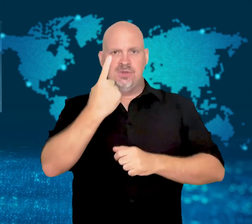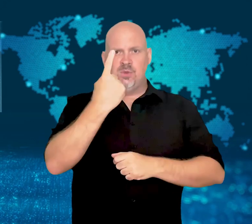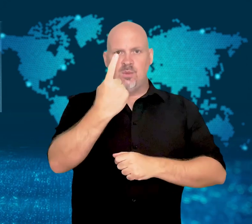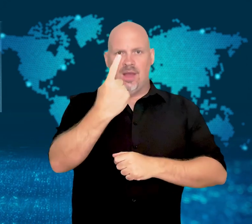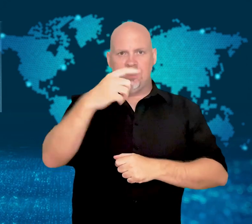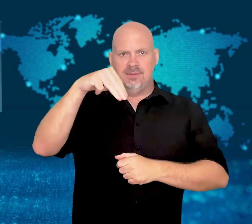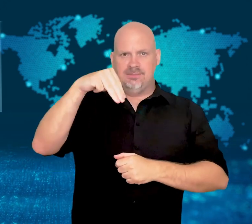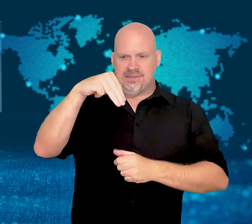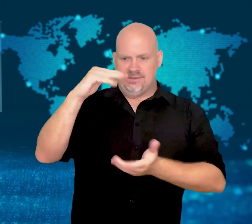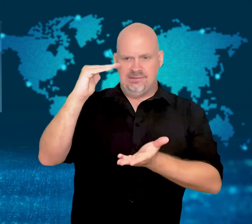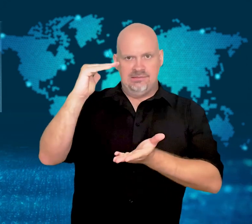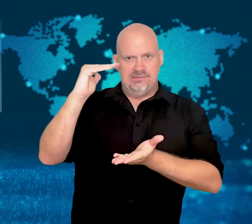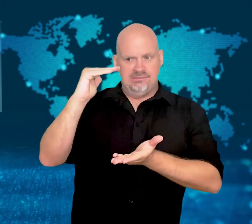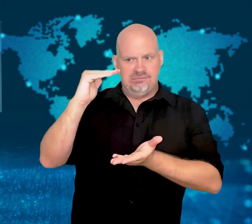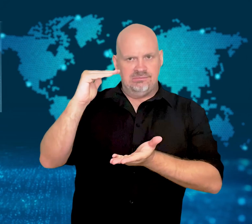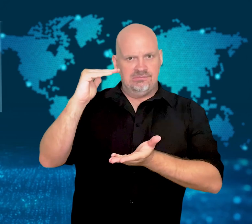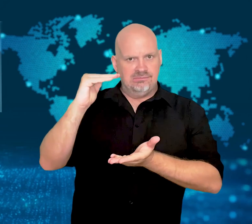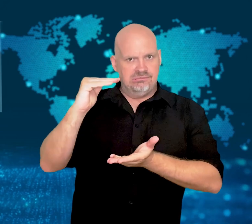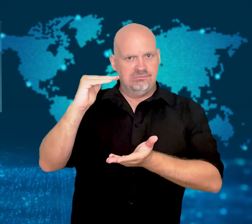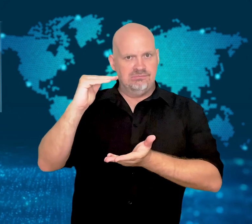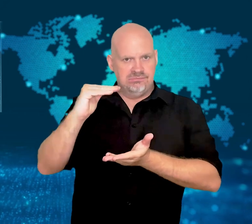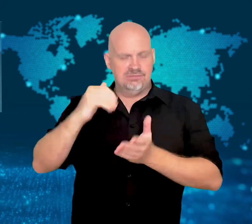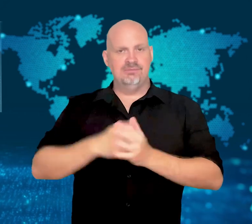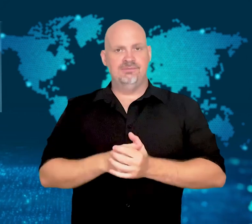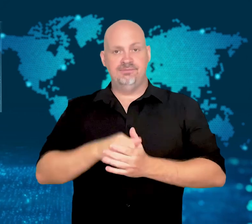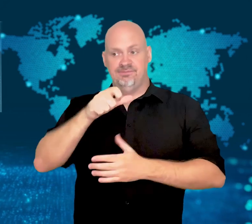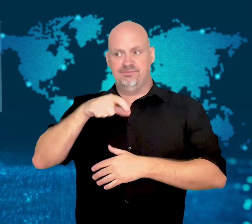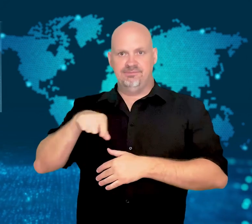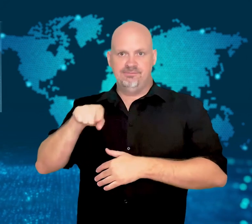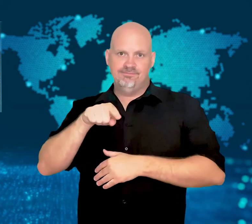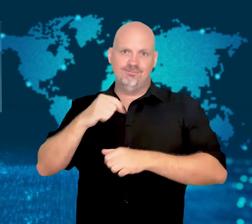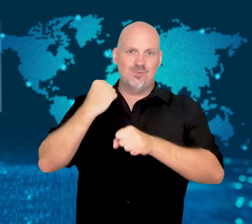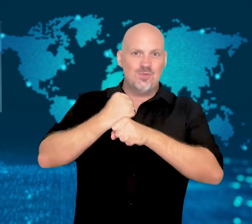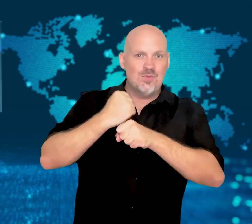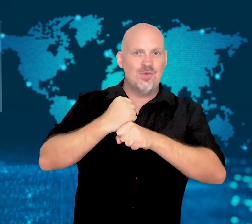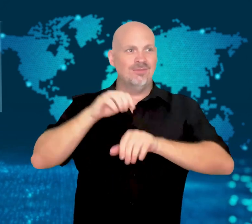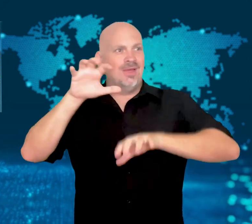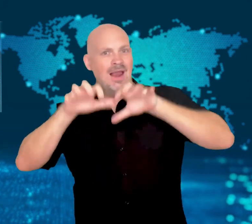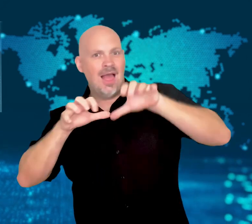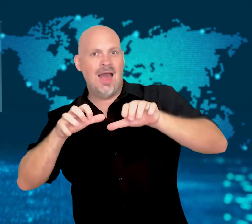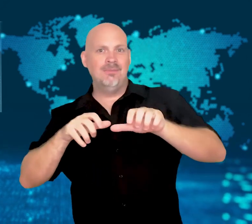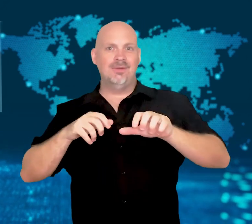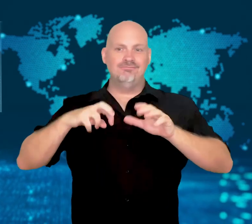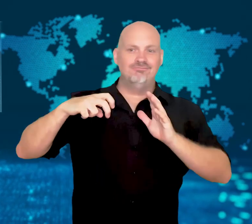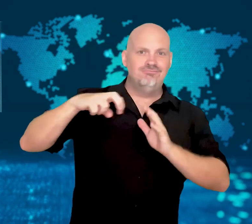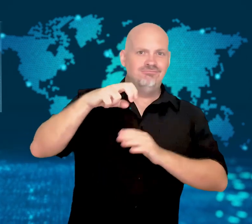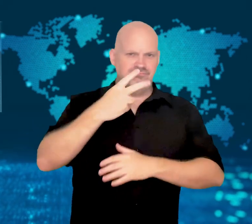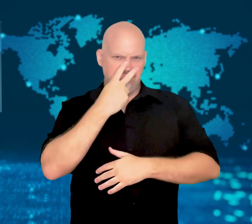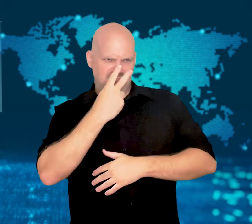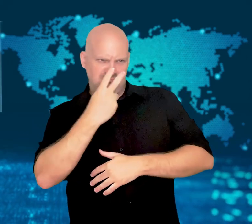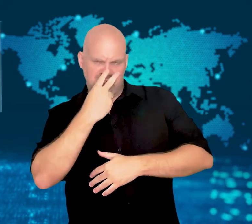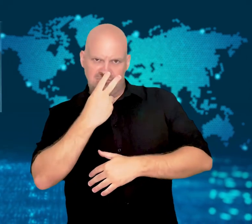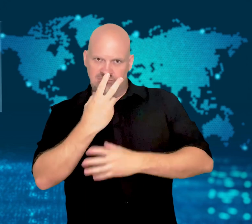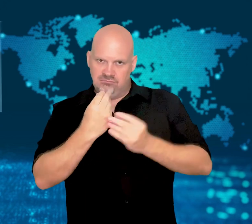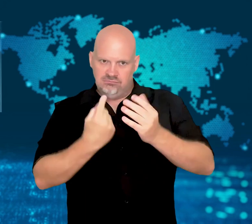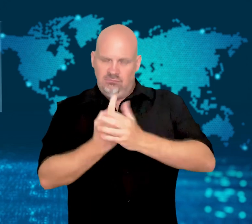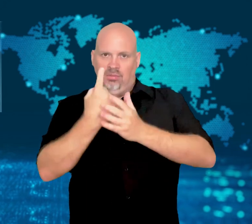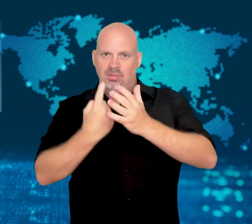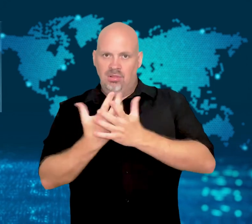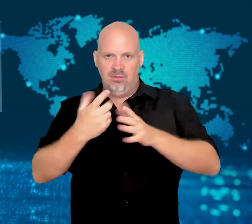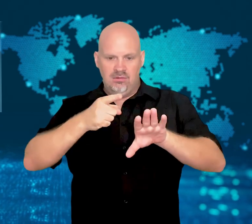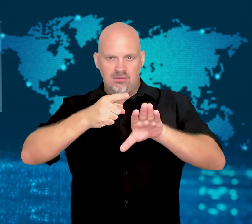As it melts, climbers have been concerned about rapidly appearing crevices and cracks.